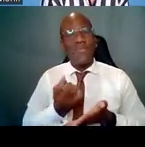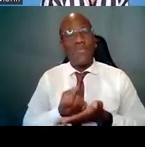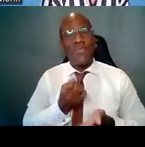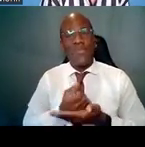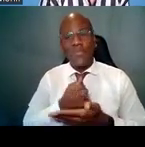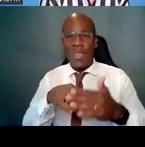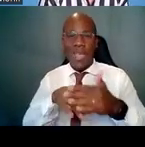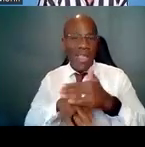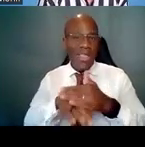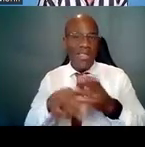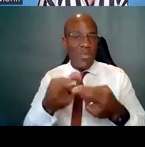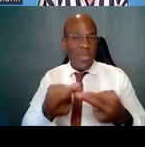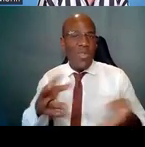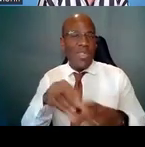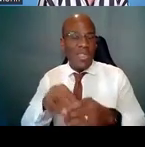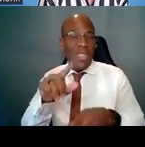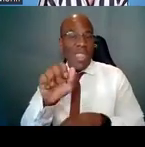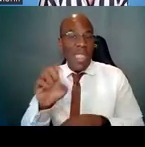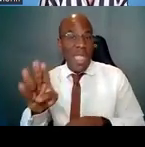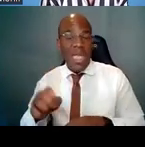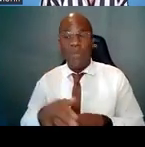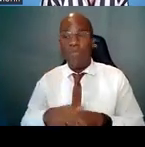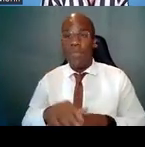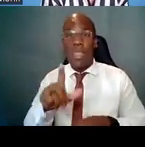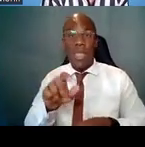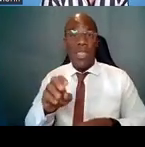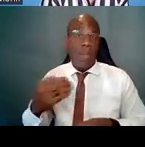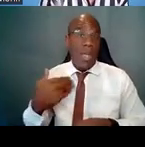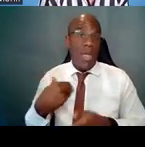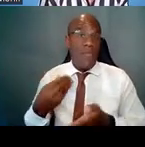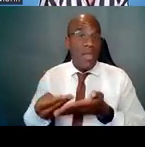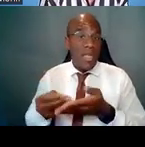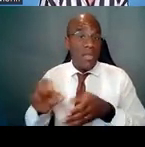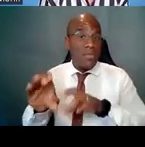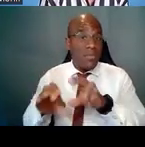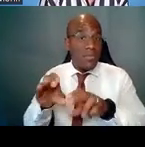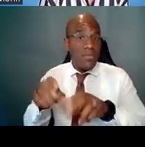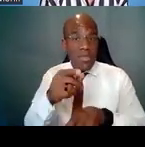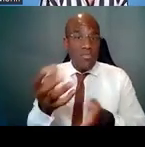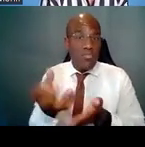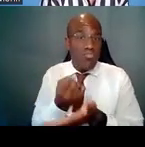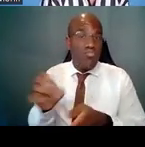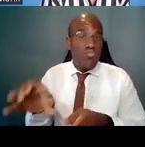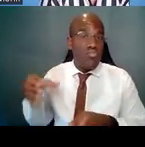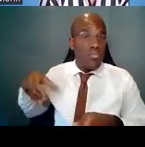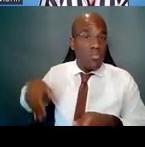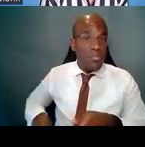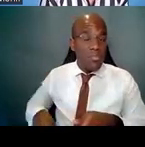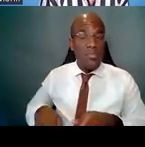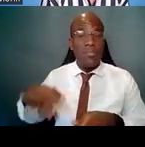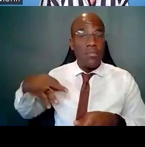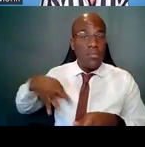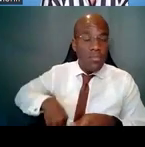some of the funding that's available in that lab, or the models or techniques -- those will be your sponsors.